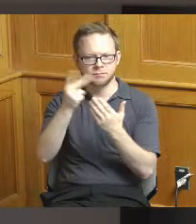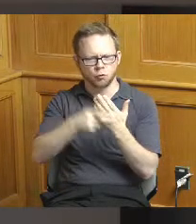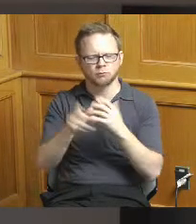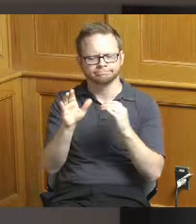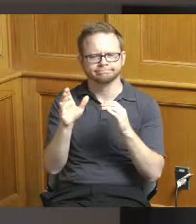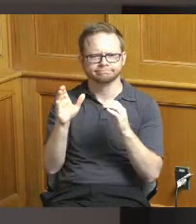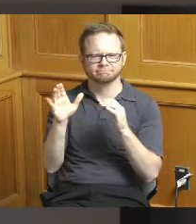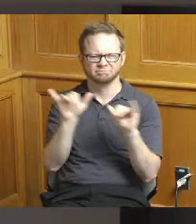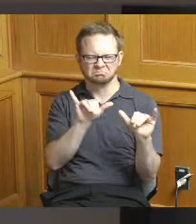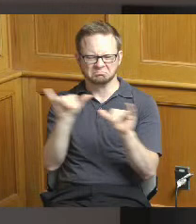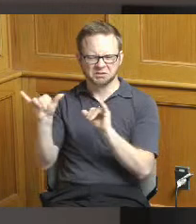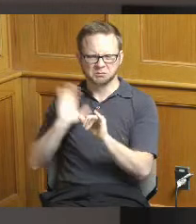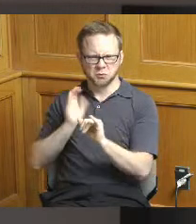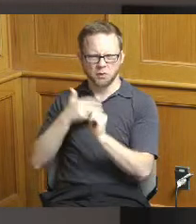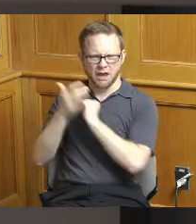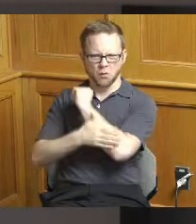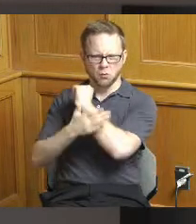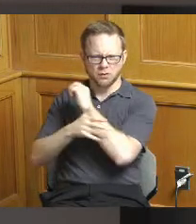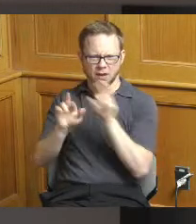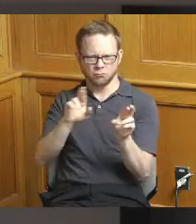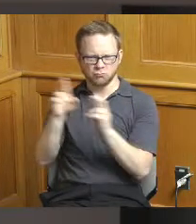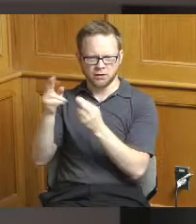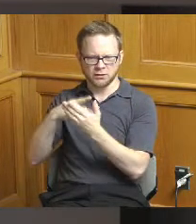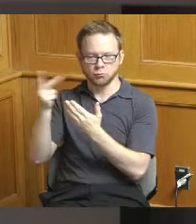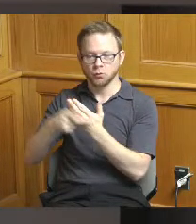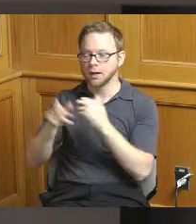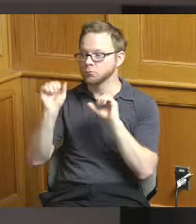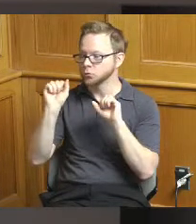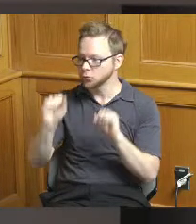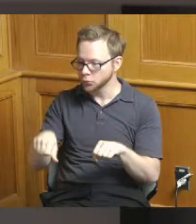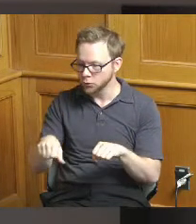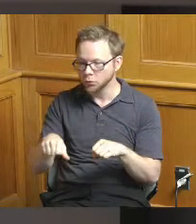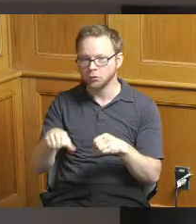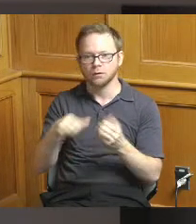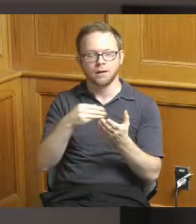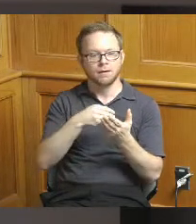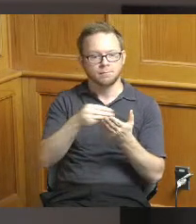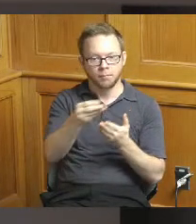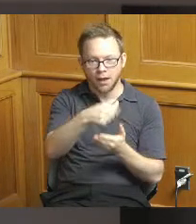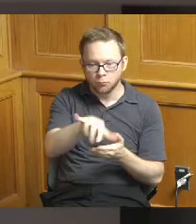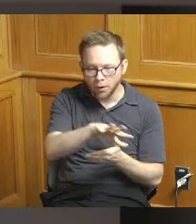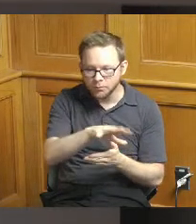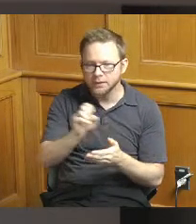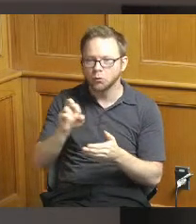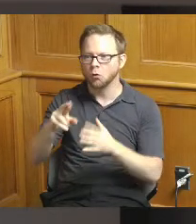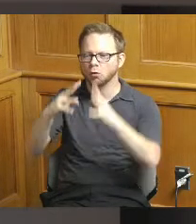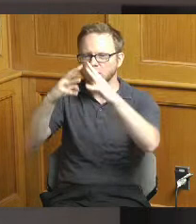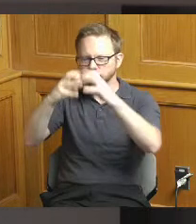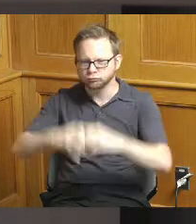program these funds could go towards acquisition or demolition for large sites within Norwood